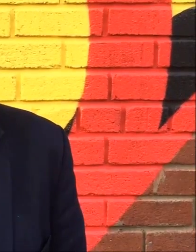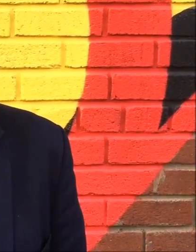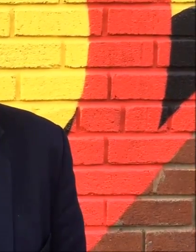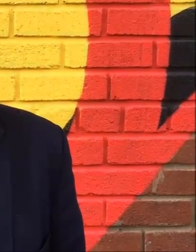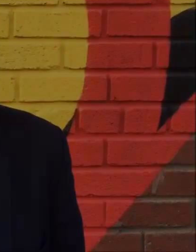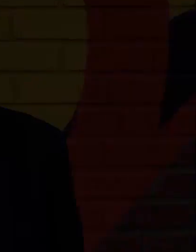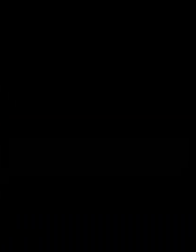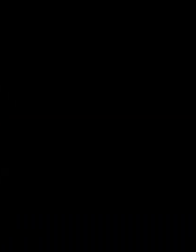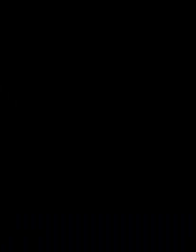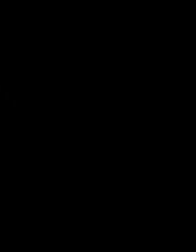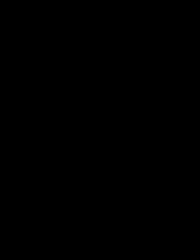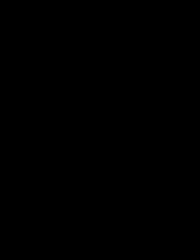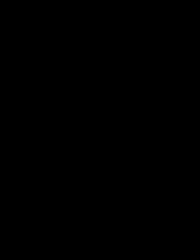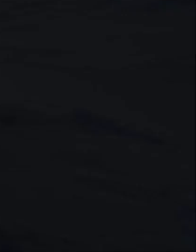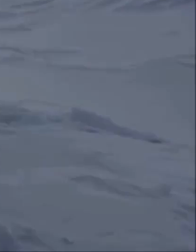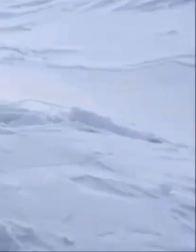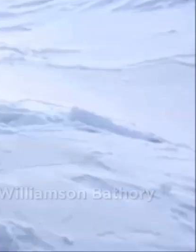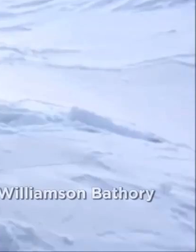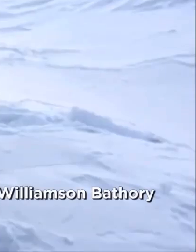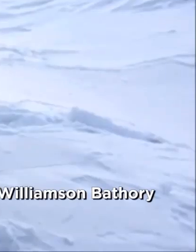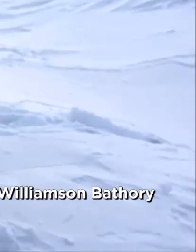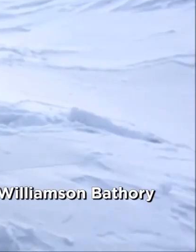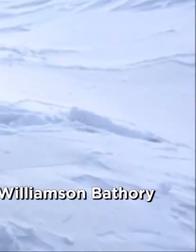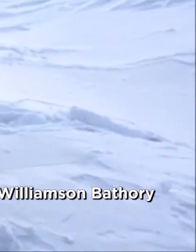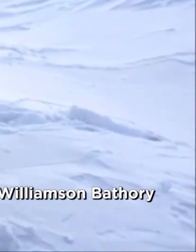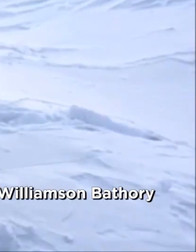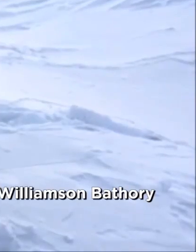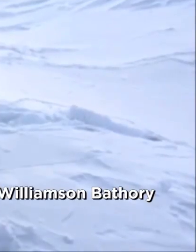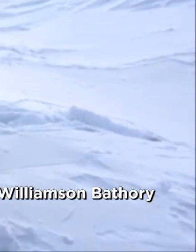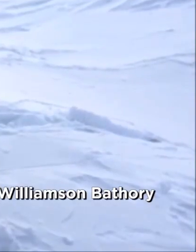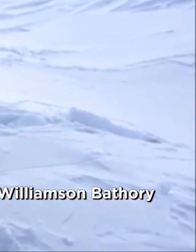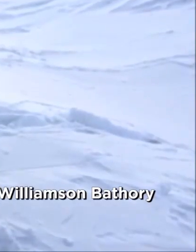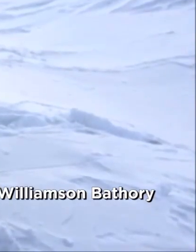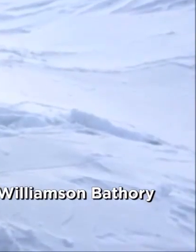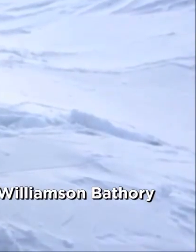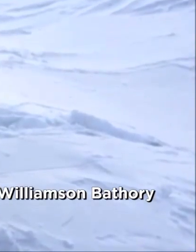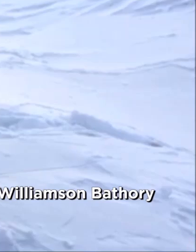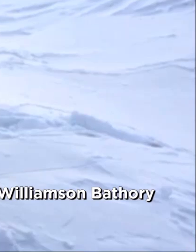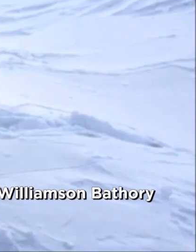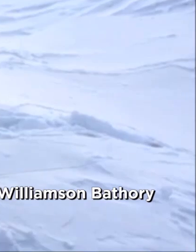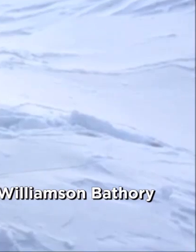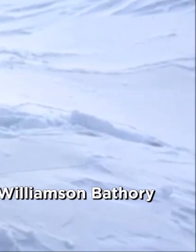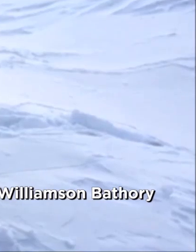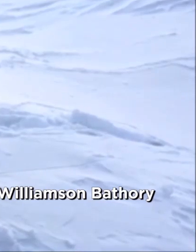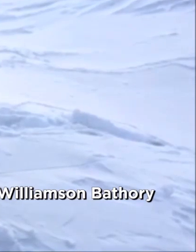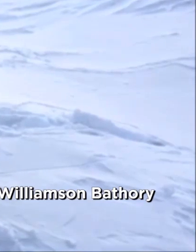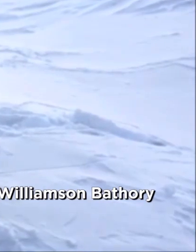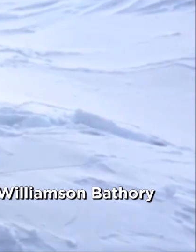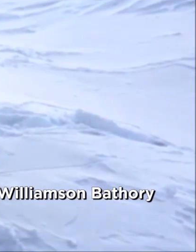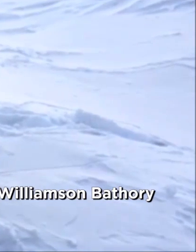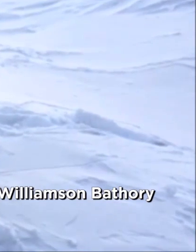Canada Council and the new chapter. We're so excited to get together Nunavut actors